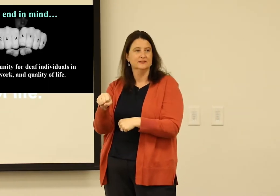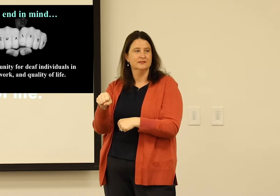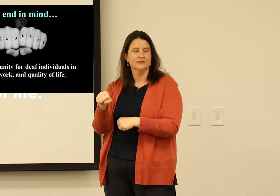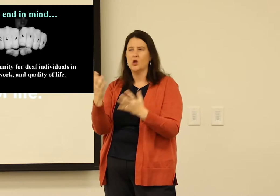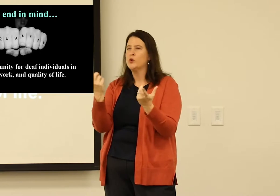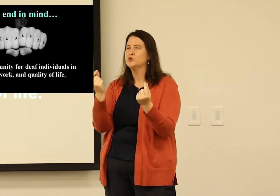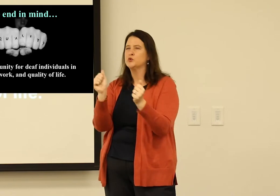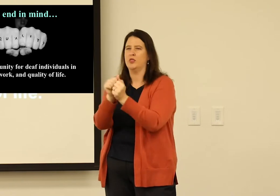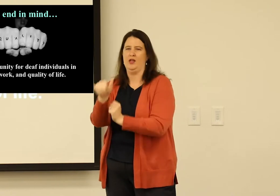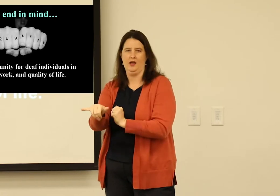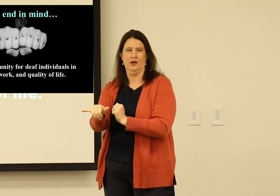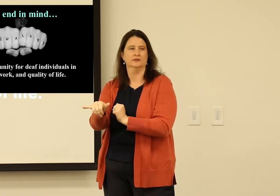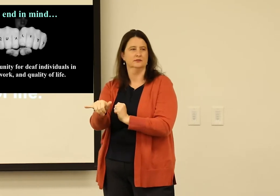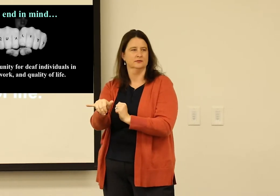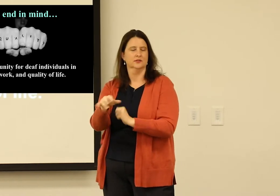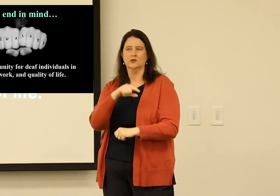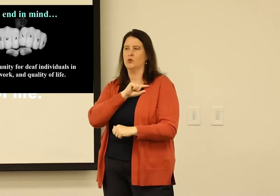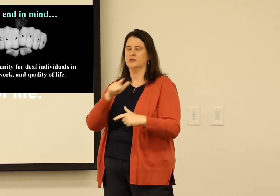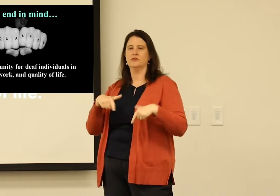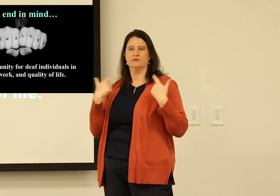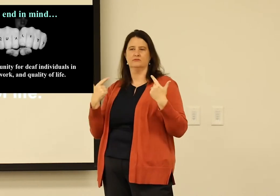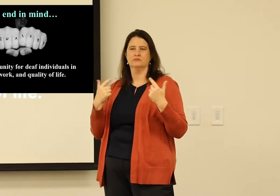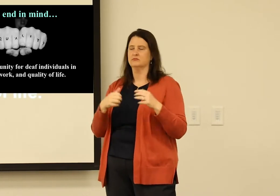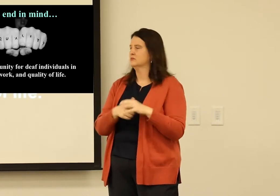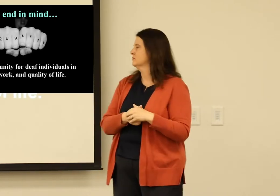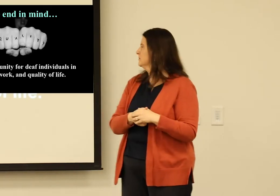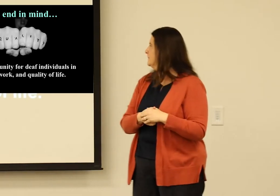it's not just being employed. It's what you then do with that